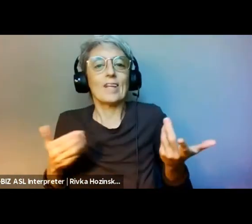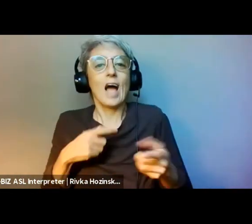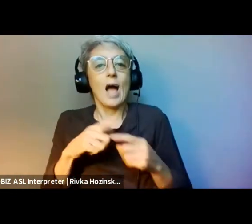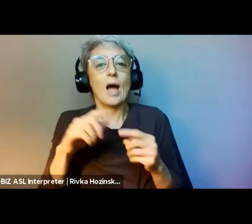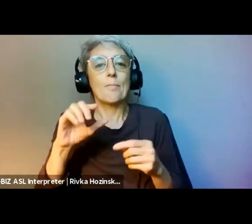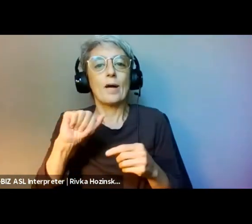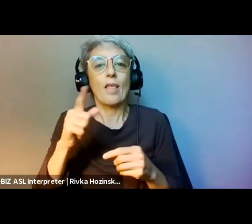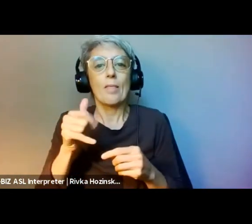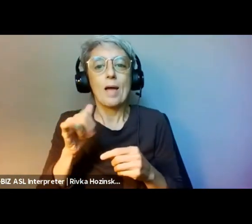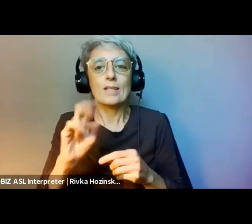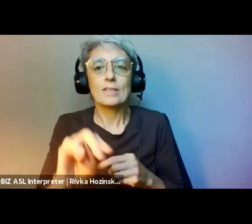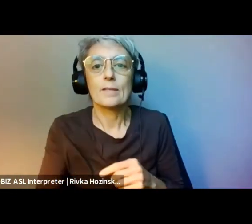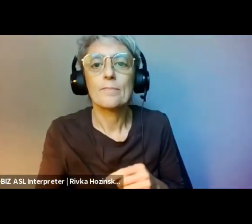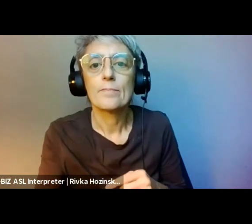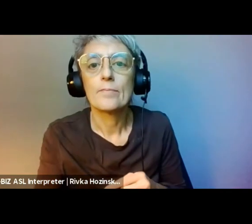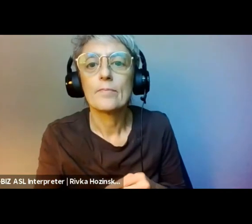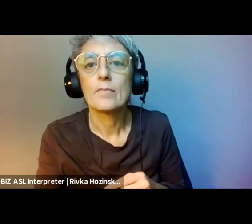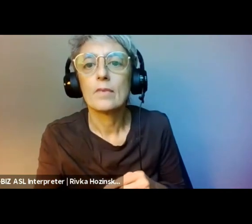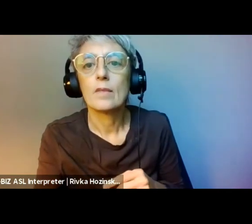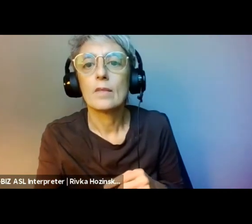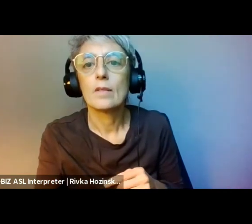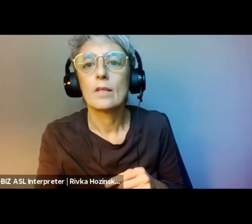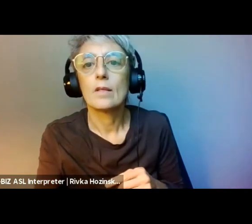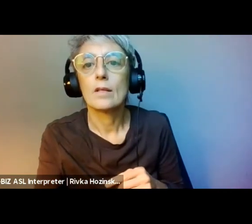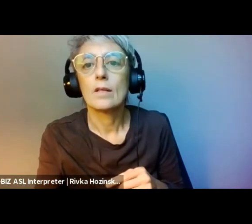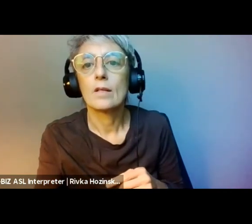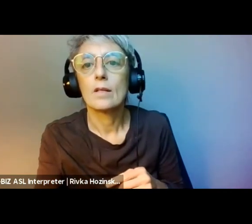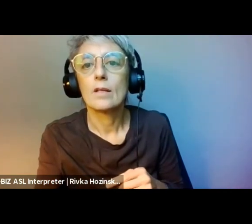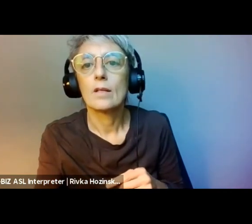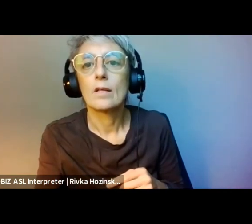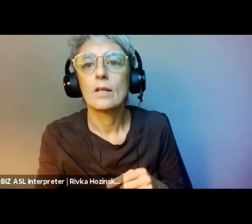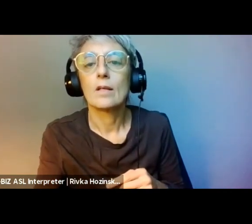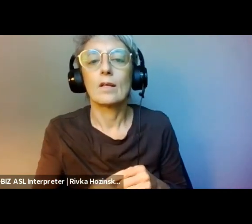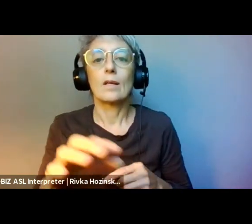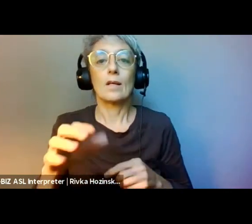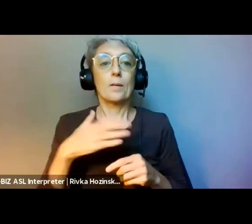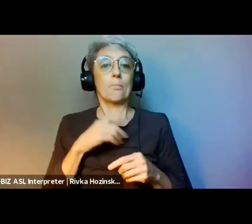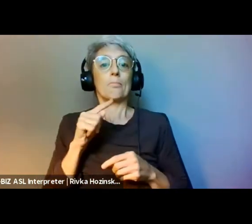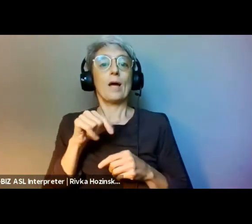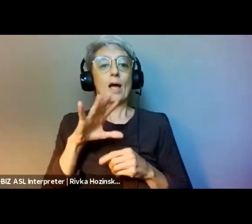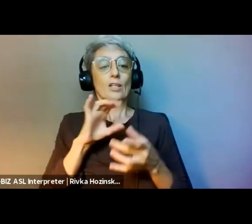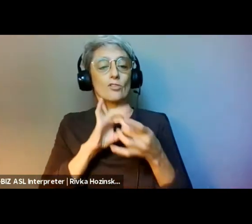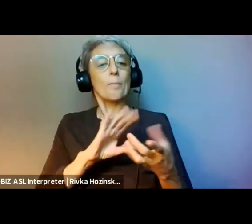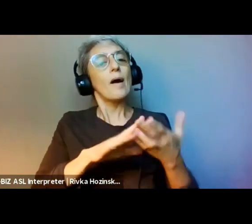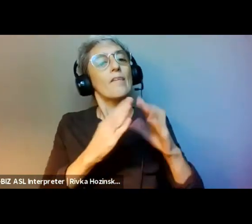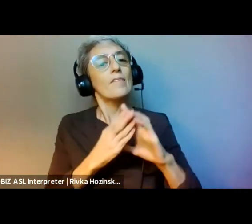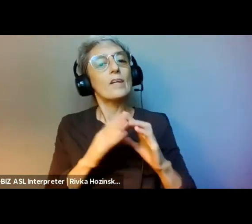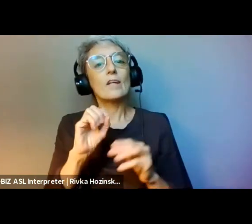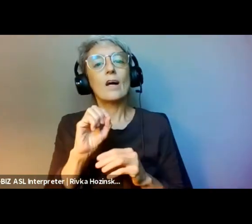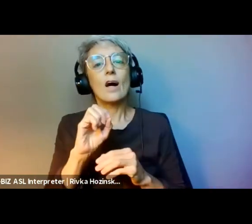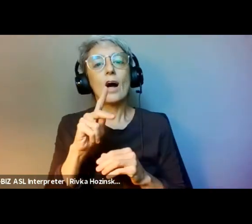It's important for all of us in building the cultural economy we need, to think about what is possible.